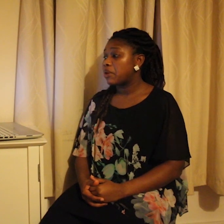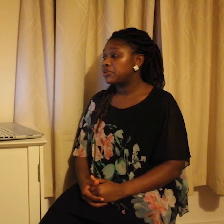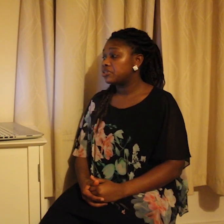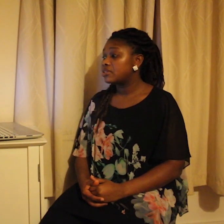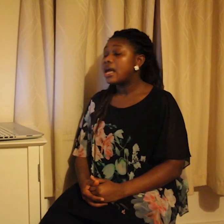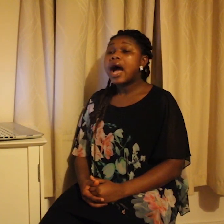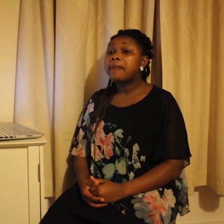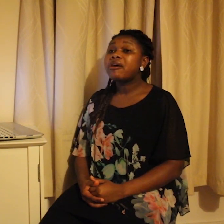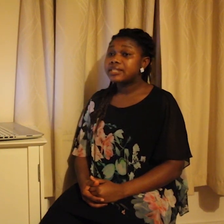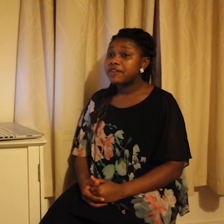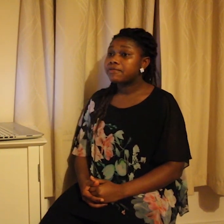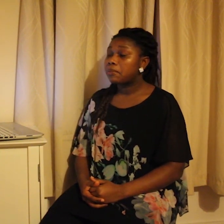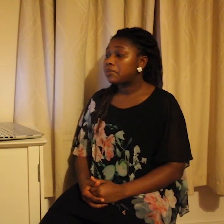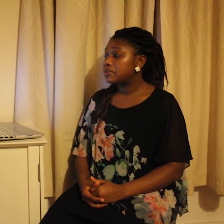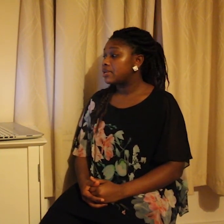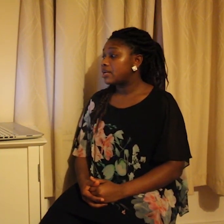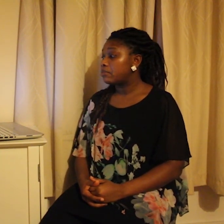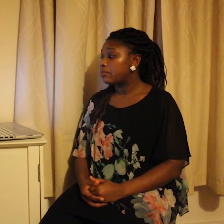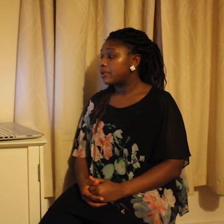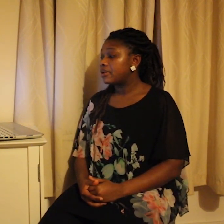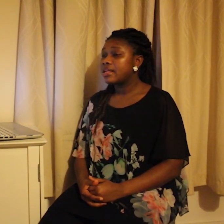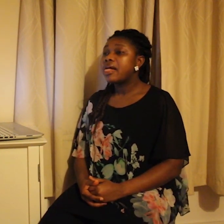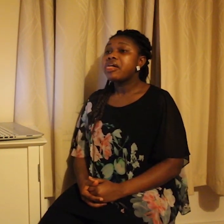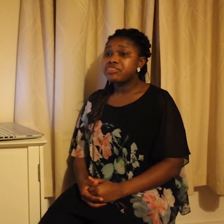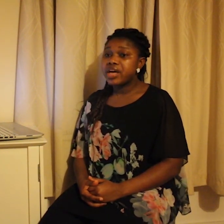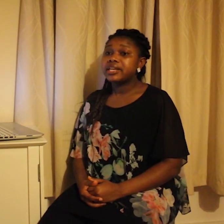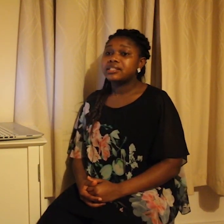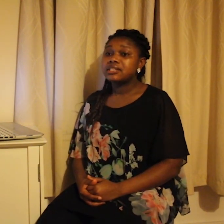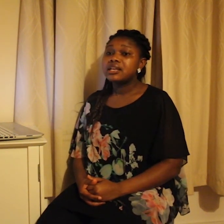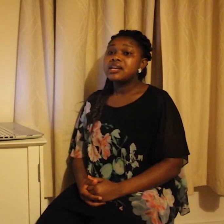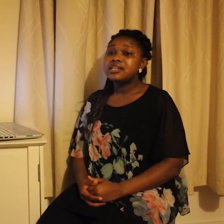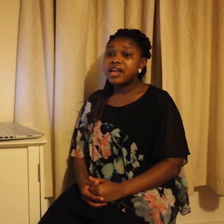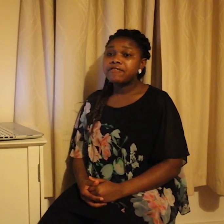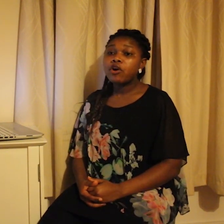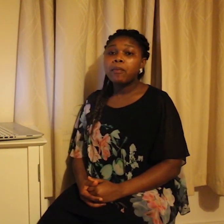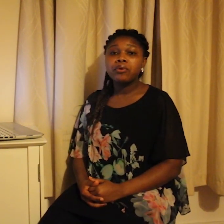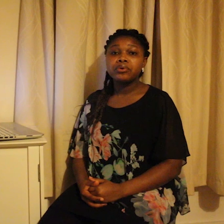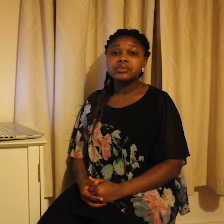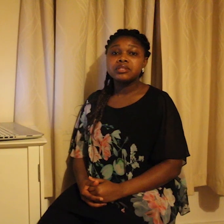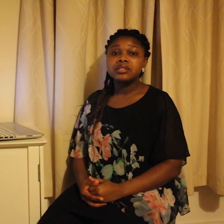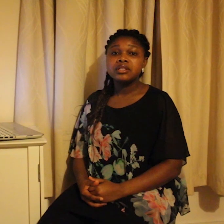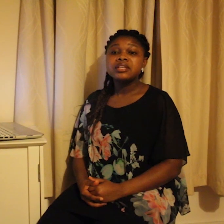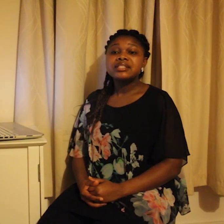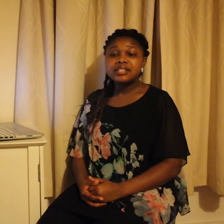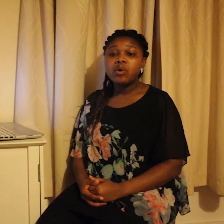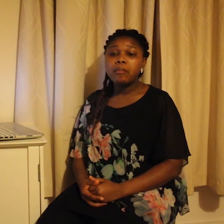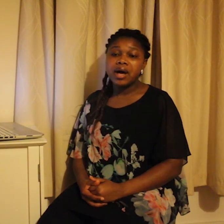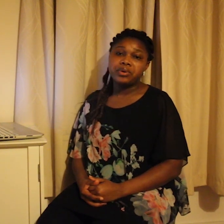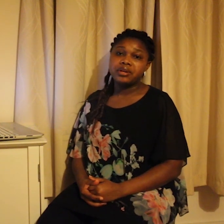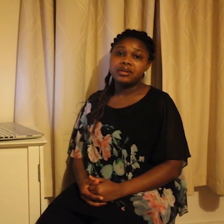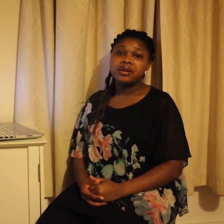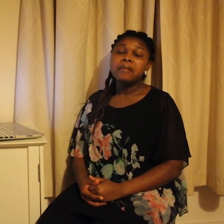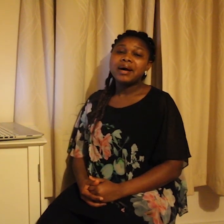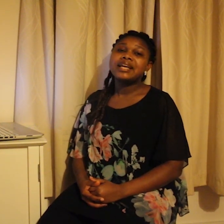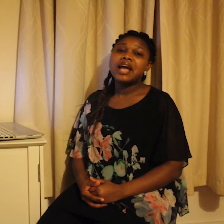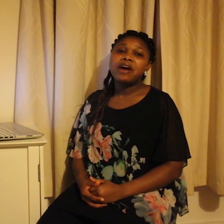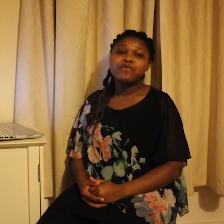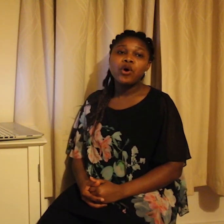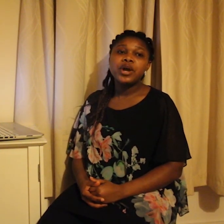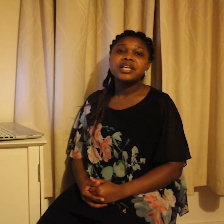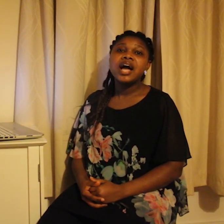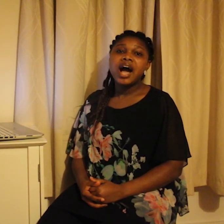marriages among deaf couples in Adamorobe. That is, Deaf couples still marry, but they